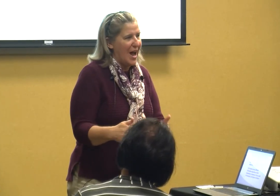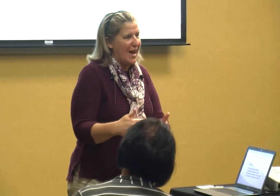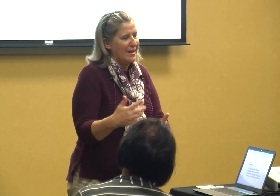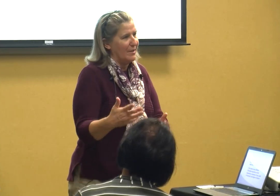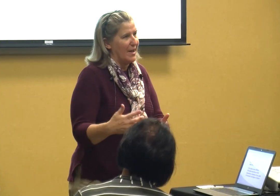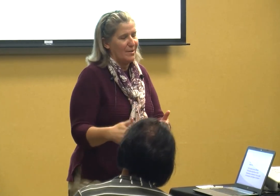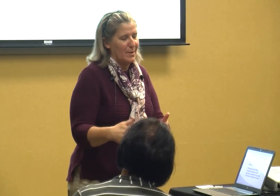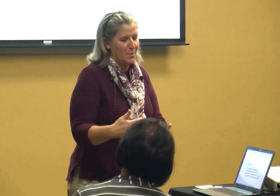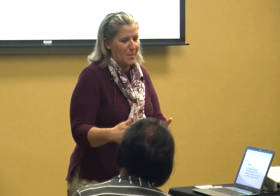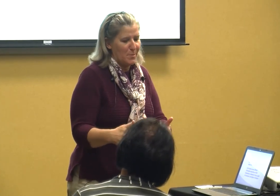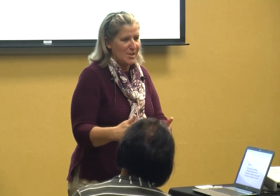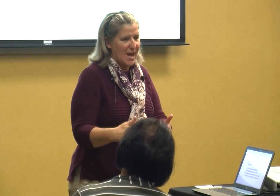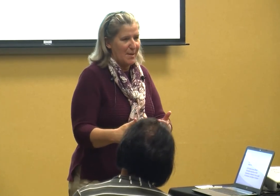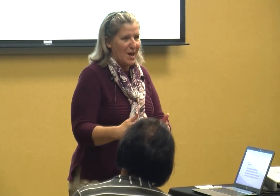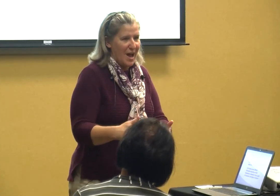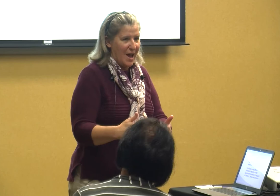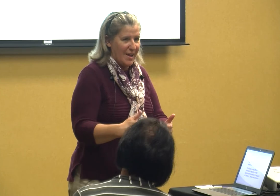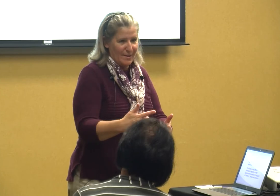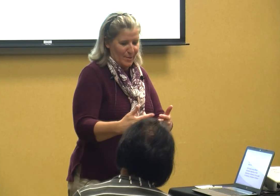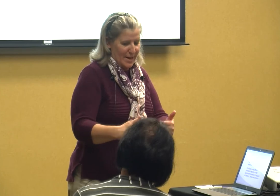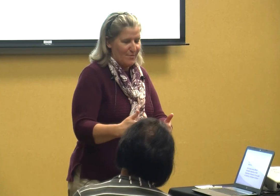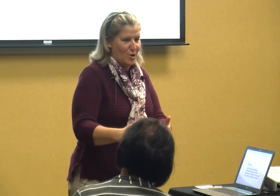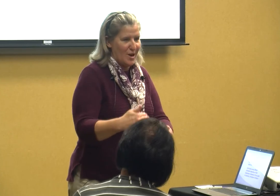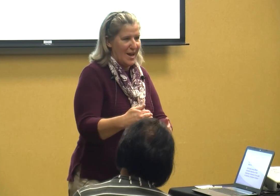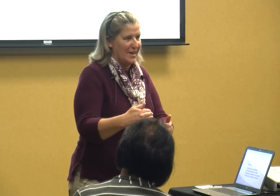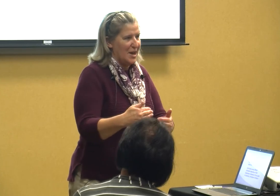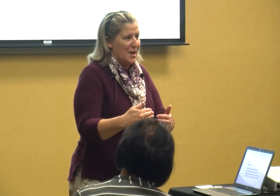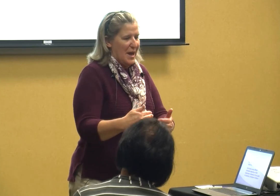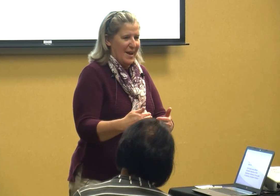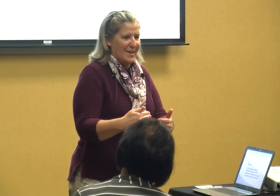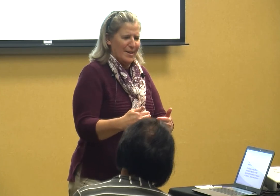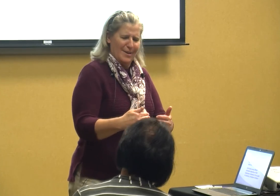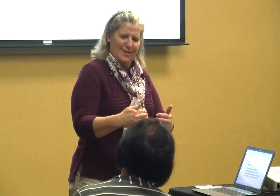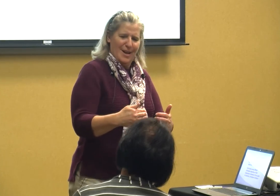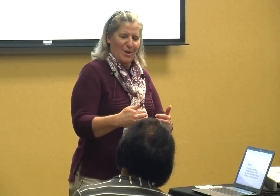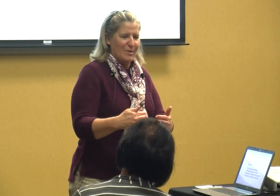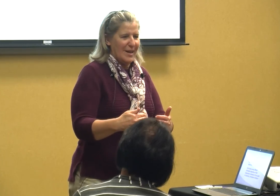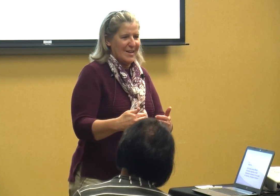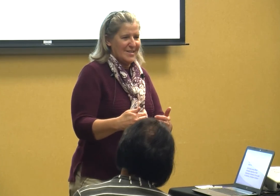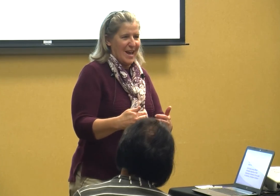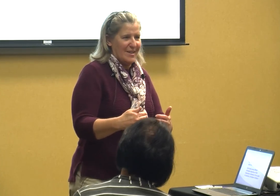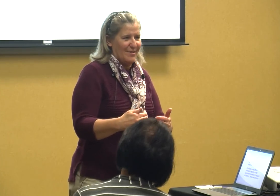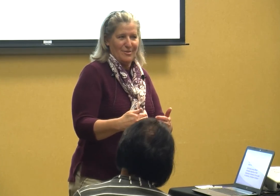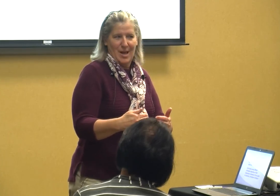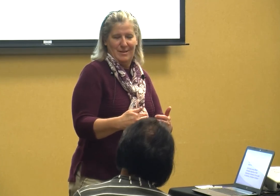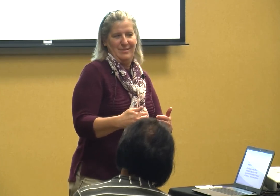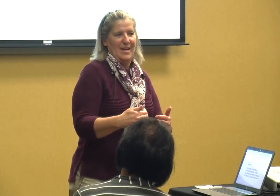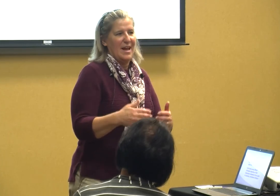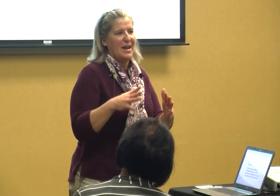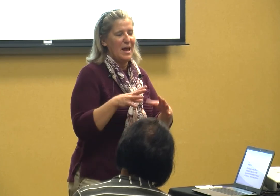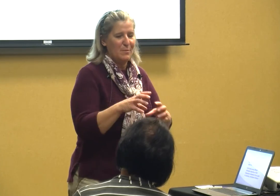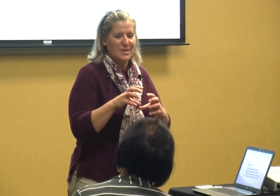I don't even remember his name hi whatever and and you know he's kind of lightning and it was